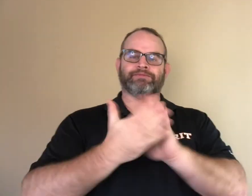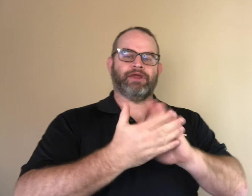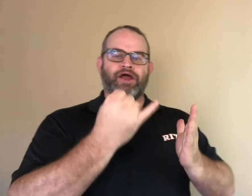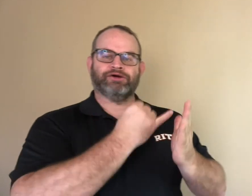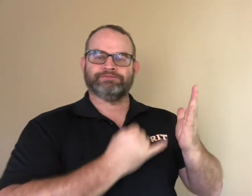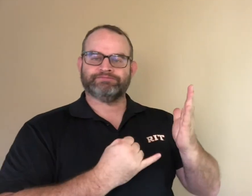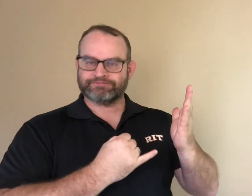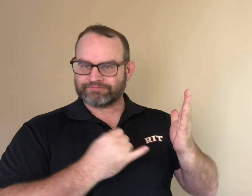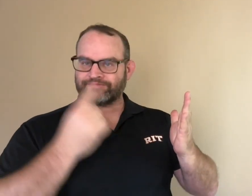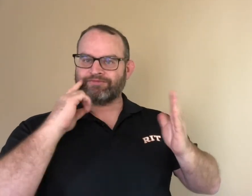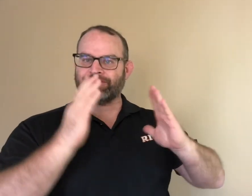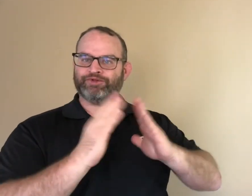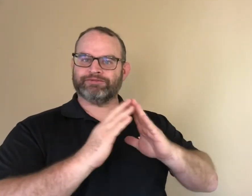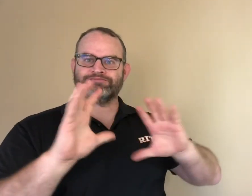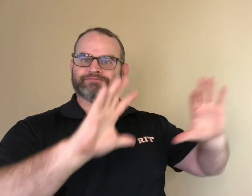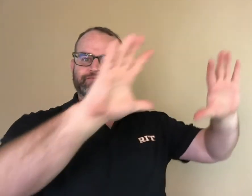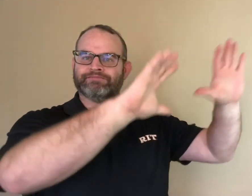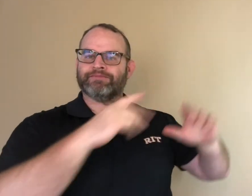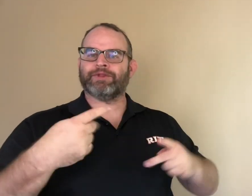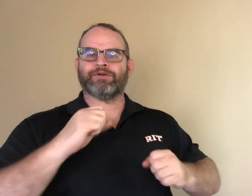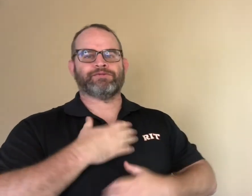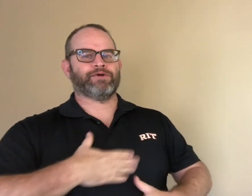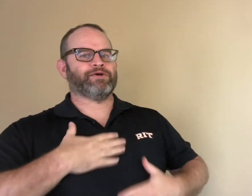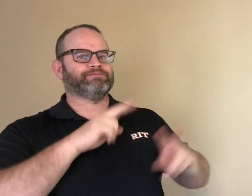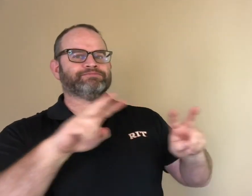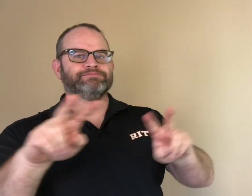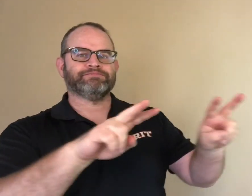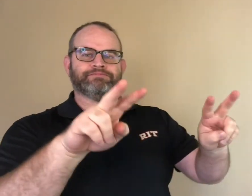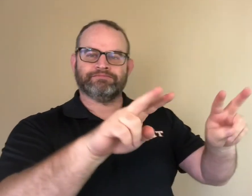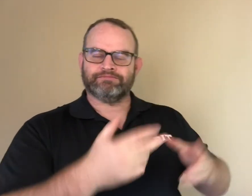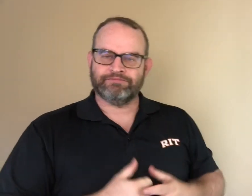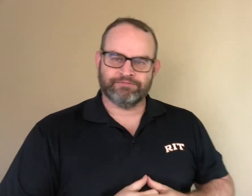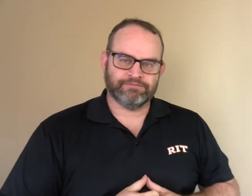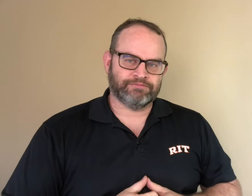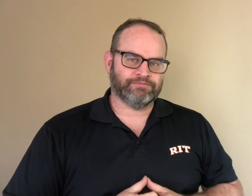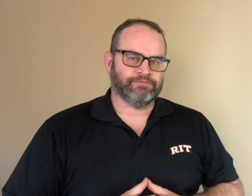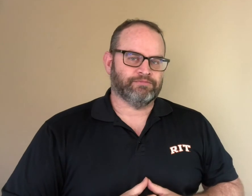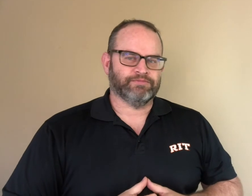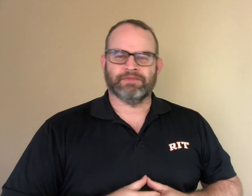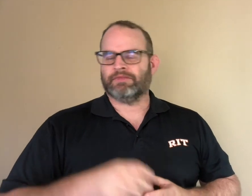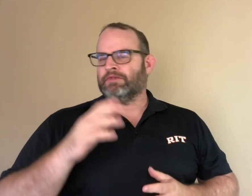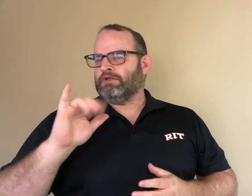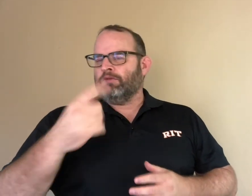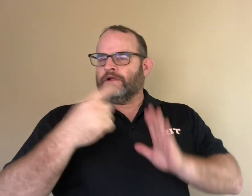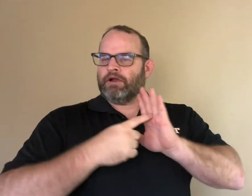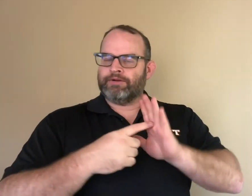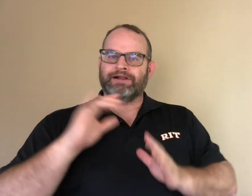That is one example how the main character and the main problem can be introduced early in the story.